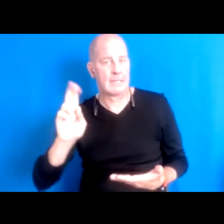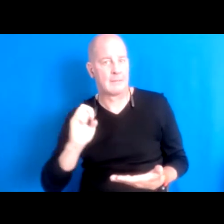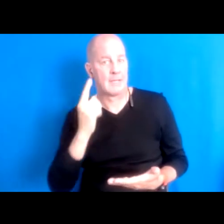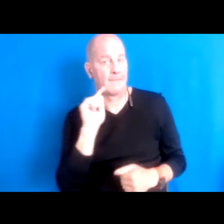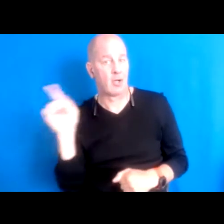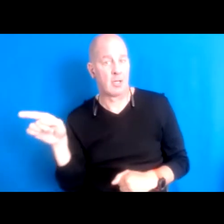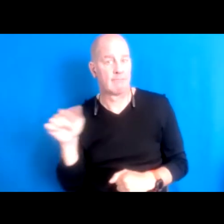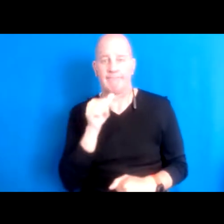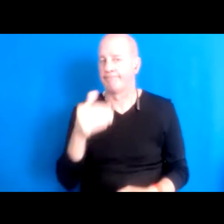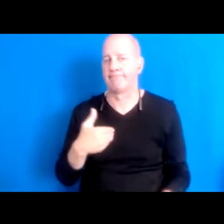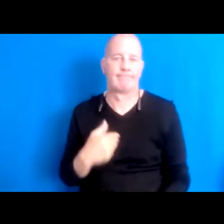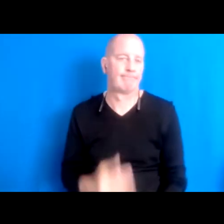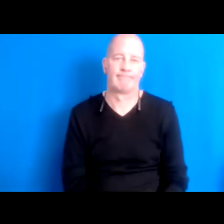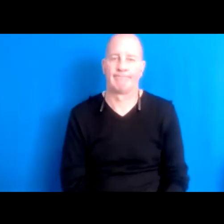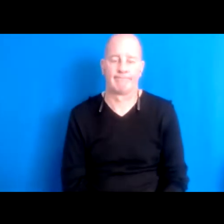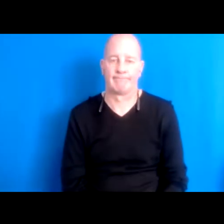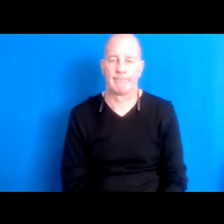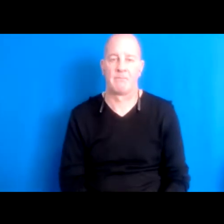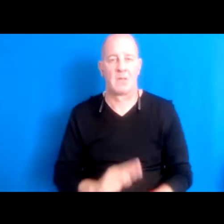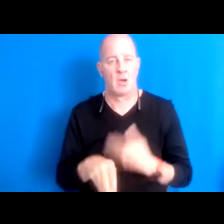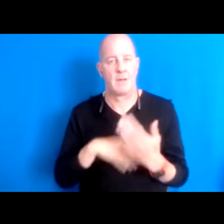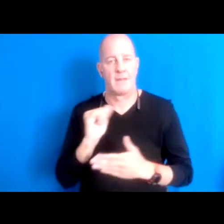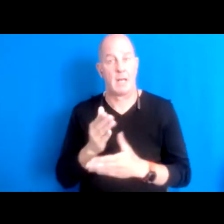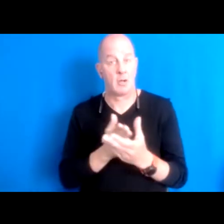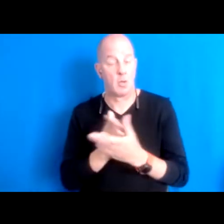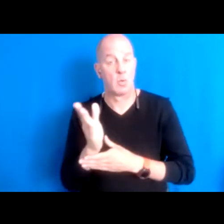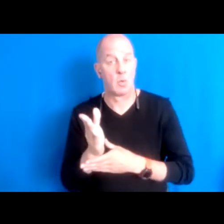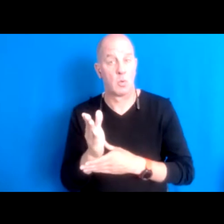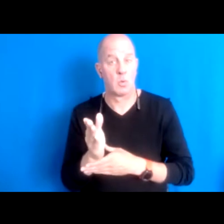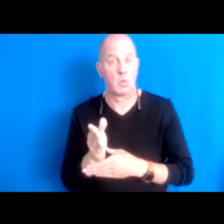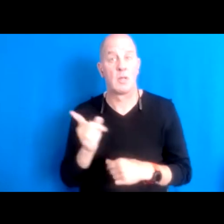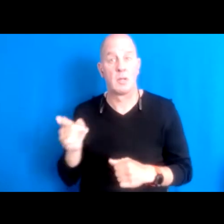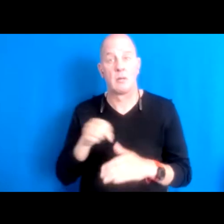16:11:00 And all of that comes through you know he was born in it.